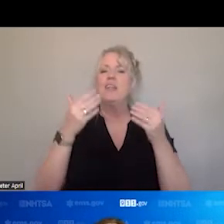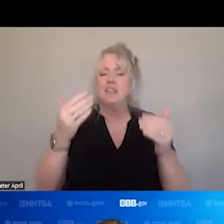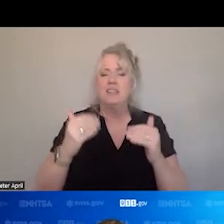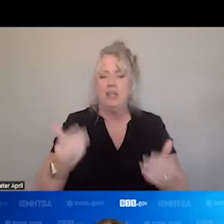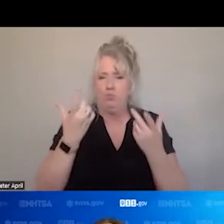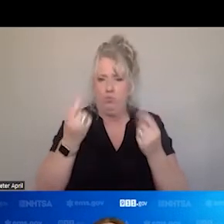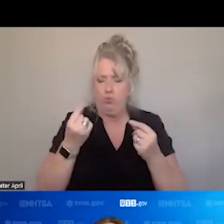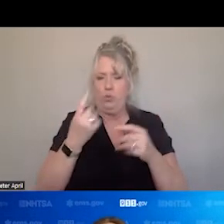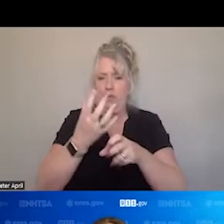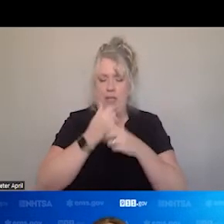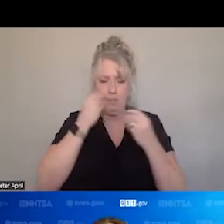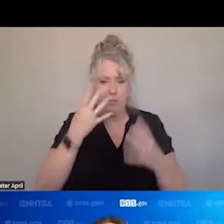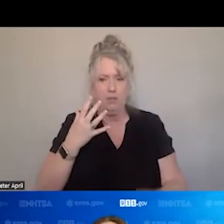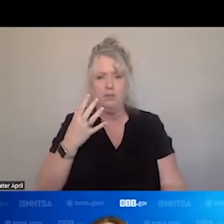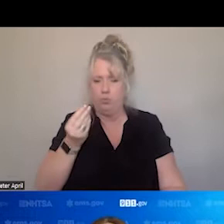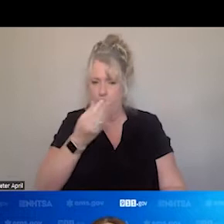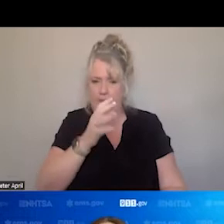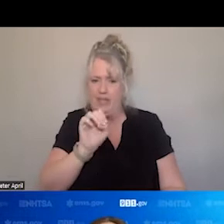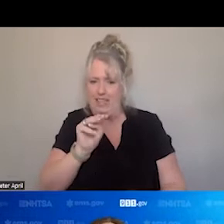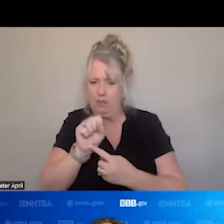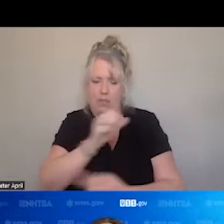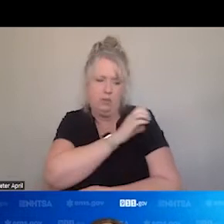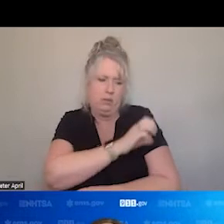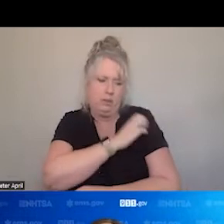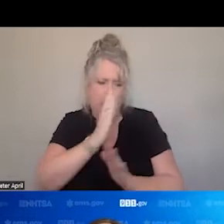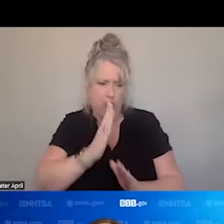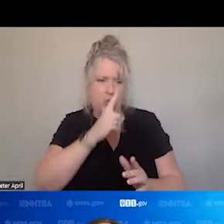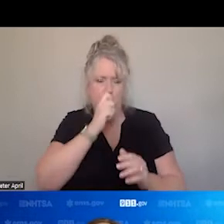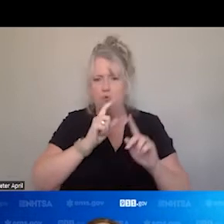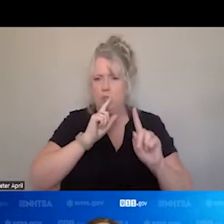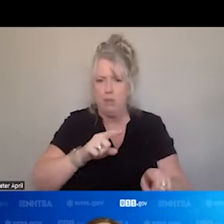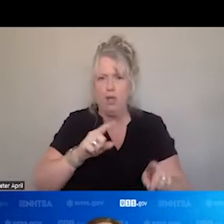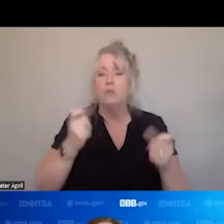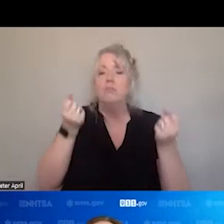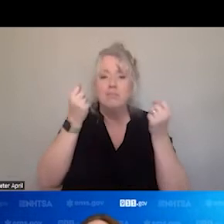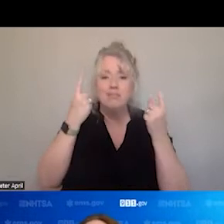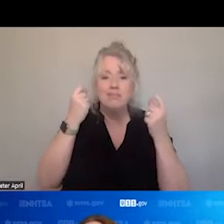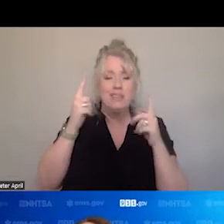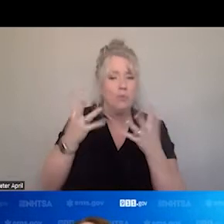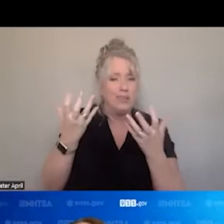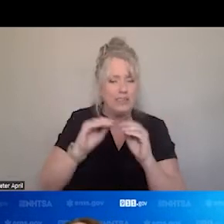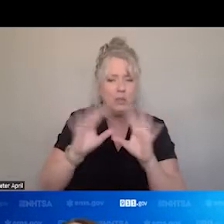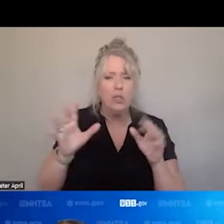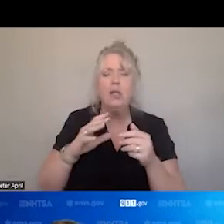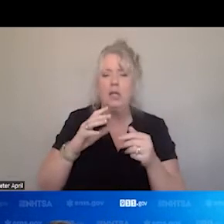TO THE EMS CLINICIANS THAT ARE RESPONDING. I WANT EVERYBODY TO UNDERSTAND I AM AN ACTIVE PARAMEDIC,